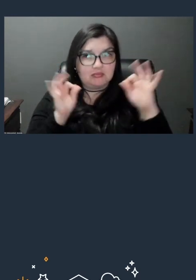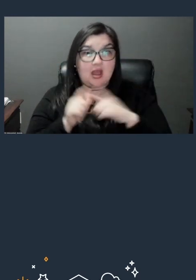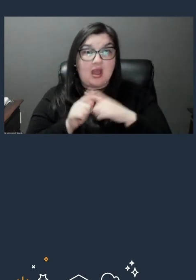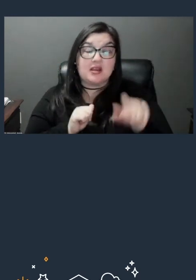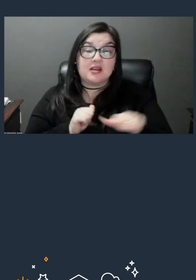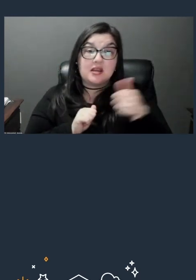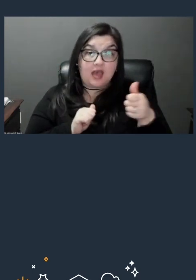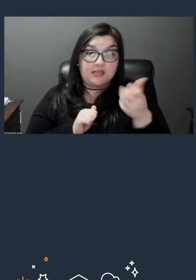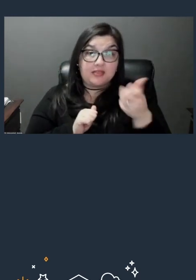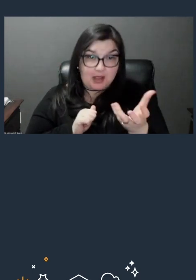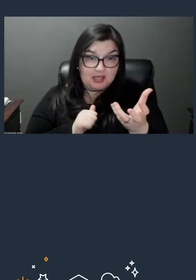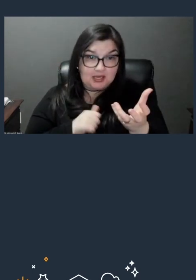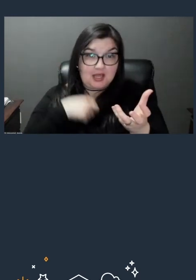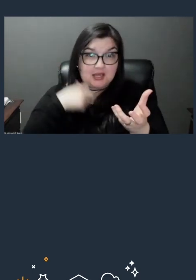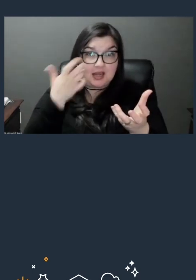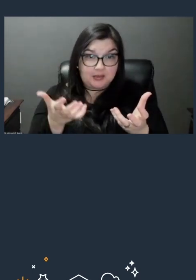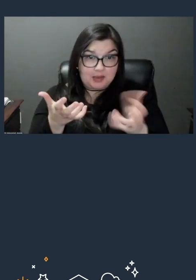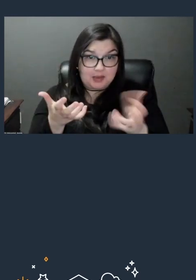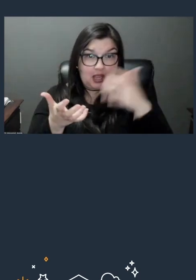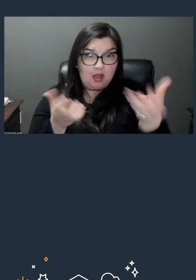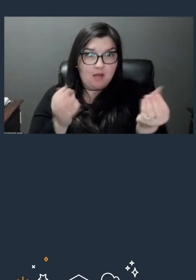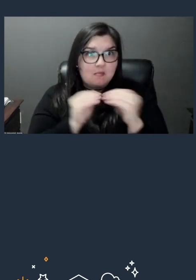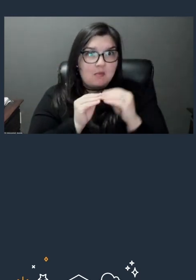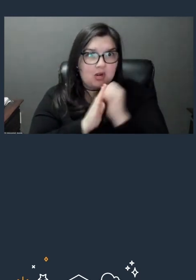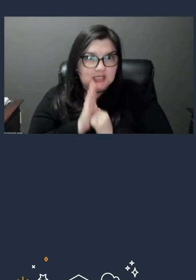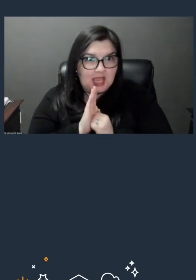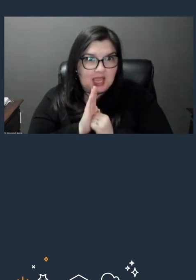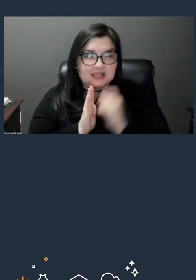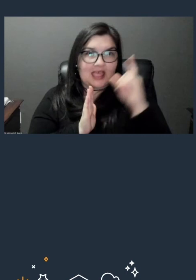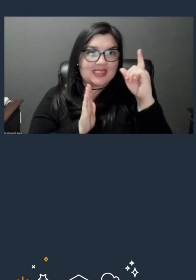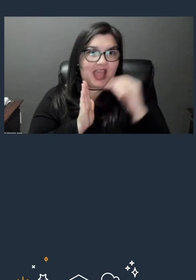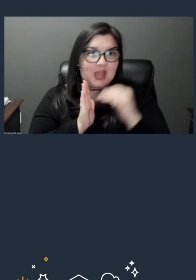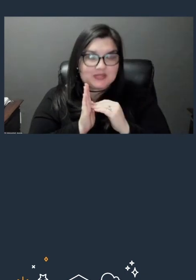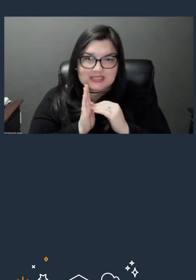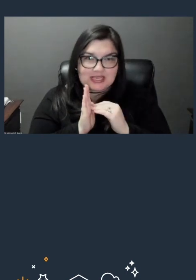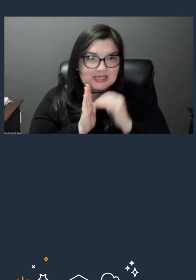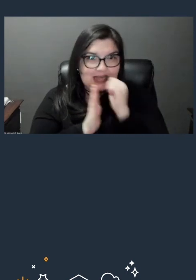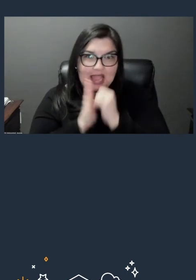and then more accounts and maybe thousands of accounts with, you know, with buckets in each